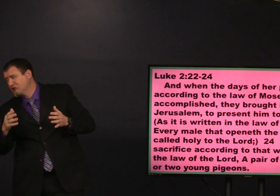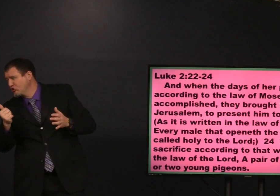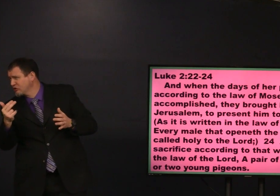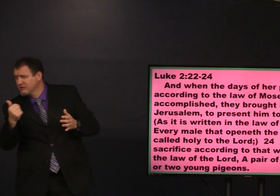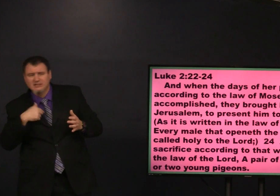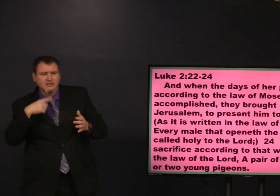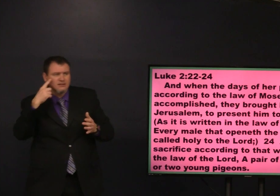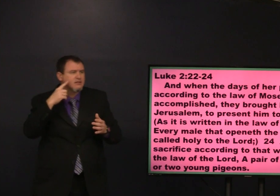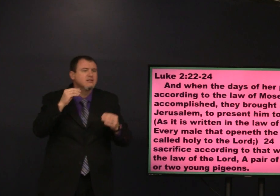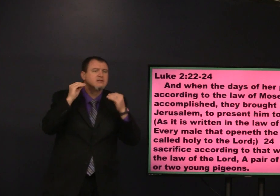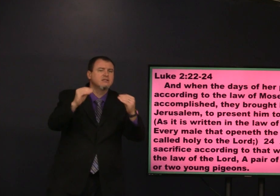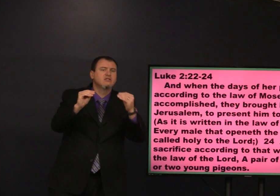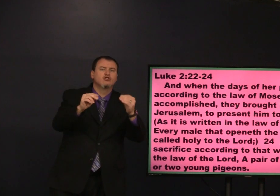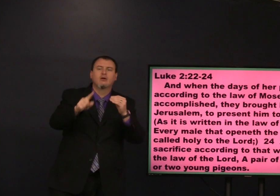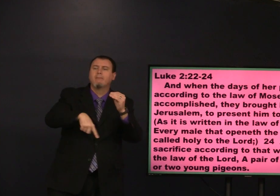in Leviticus chapter